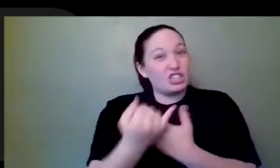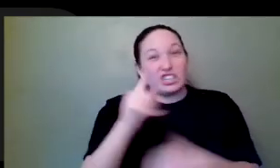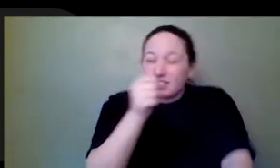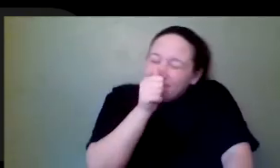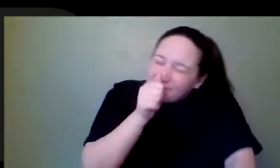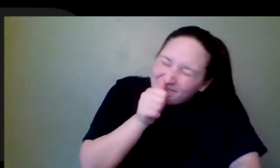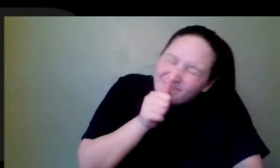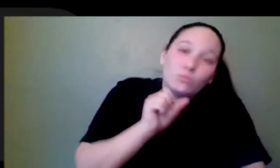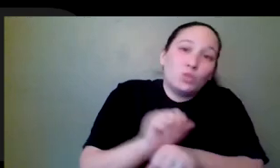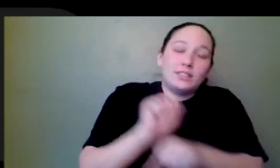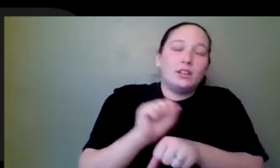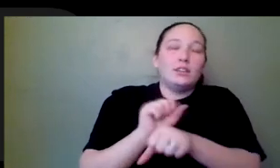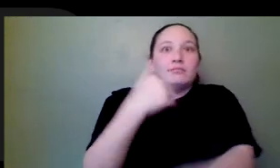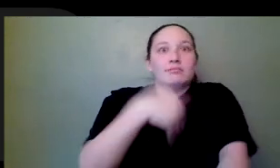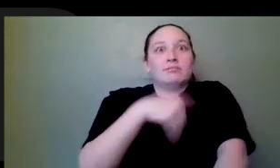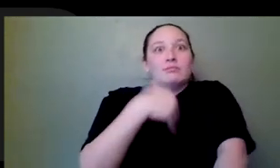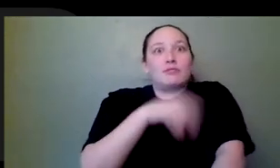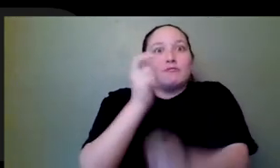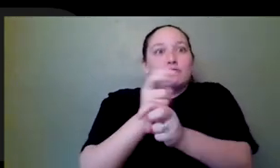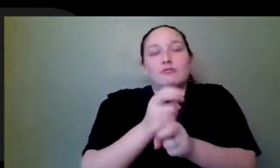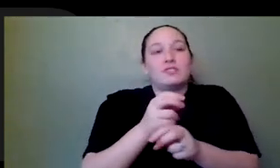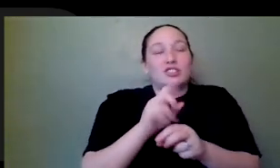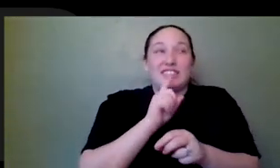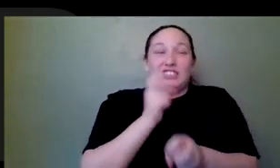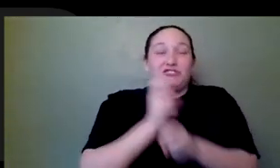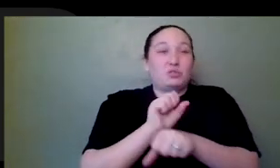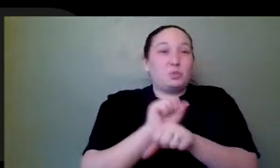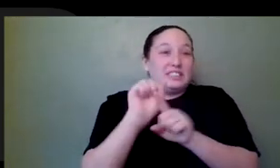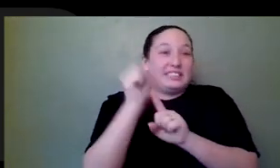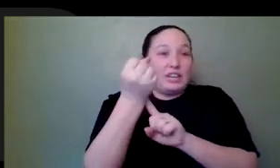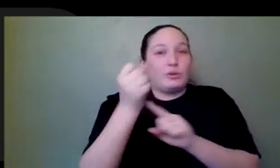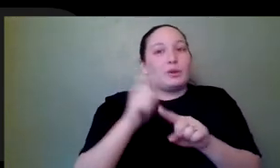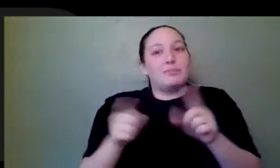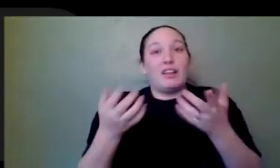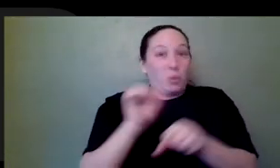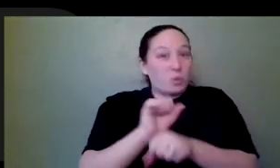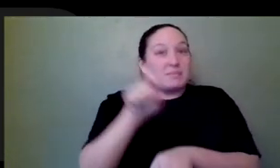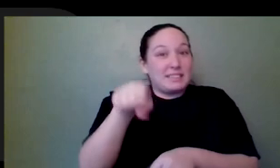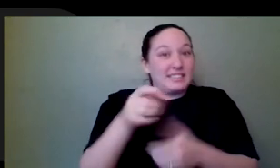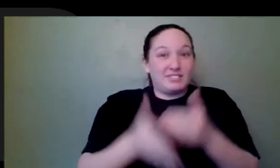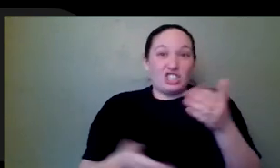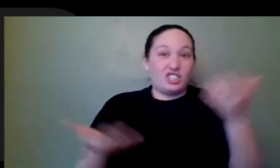pretty difficult work scenarios, you know, but the work has to get done. That's that's just kind of